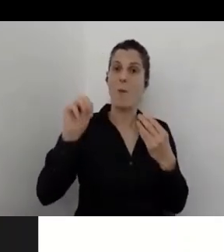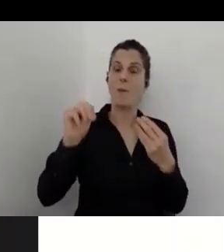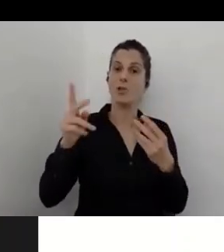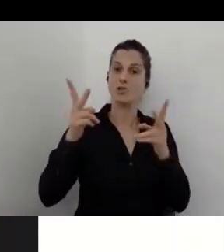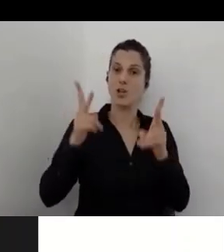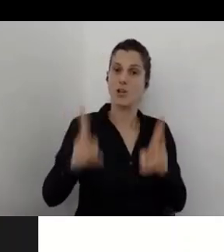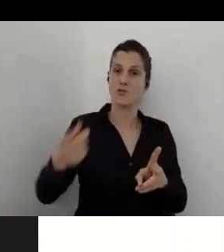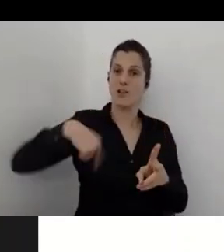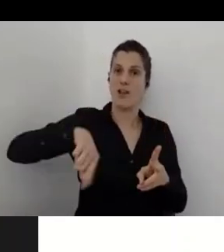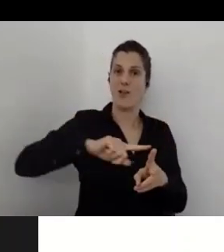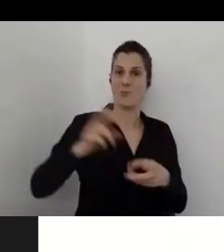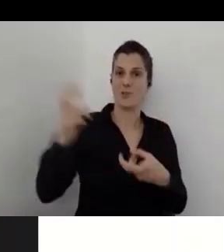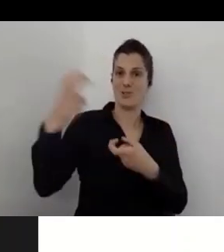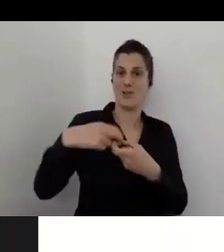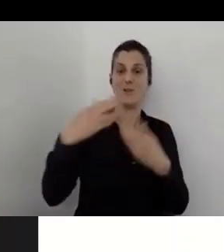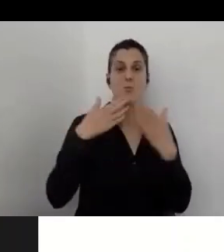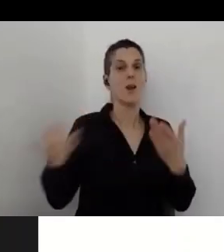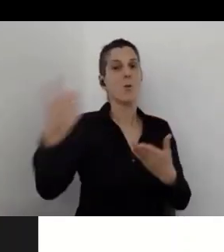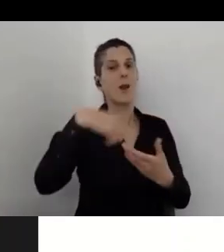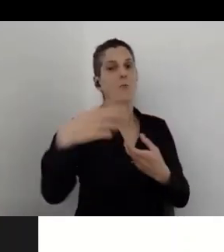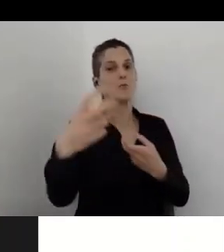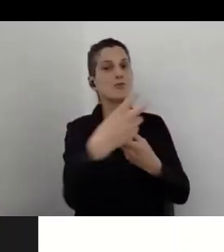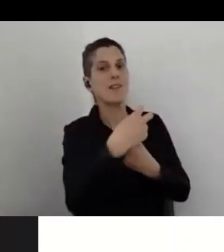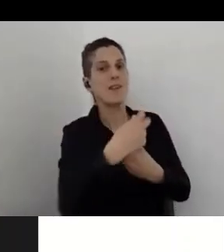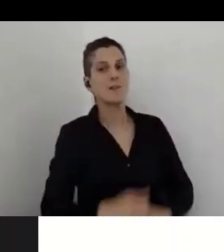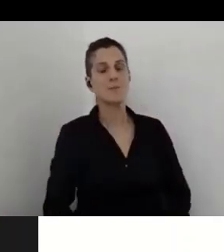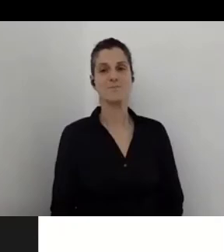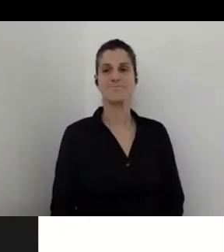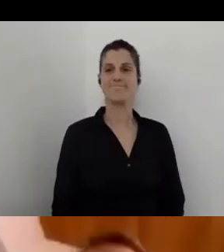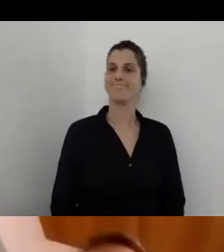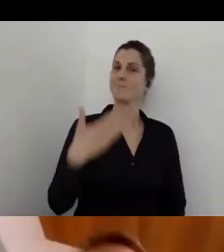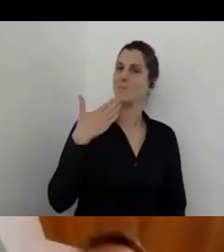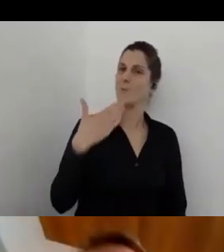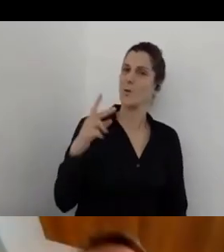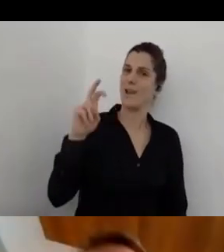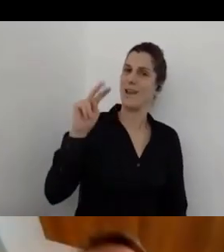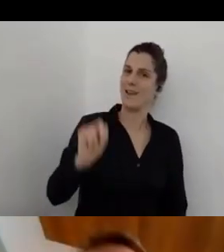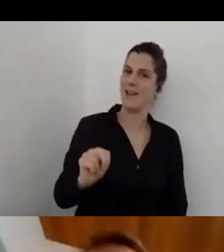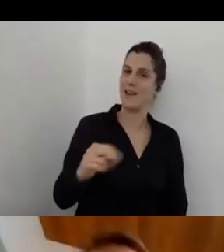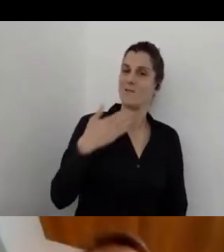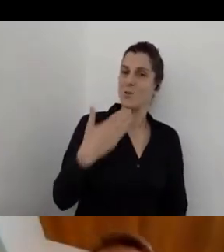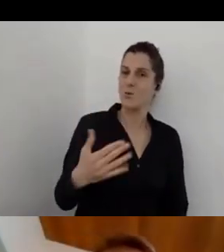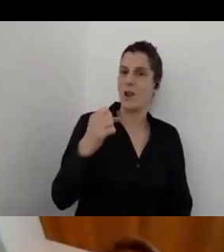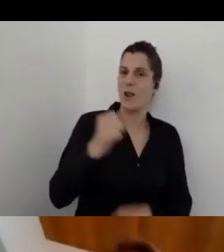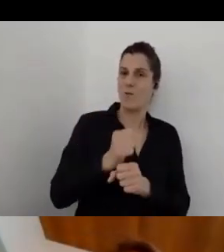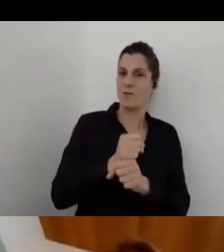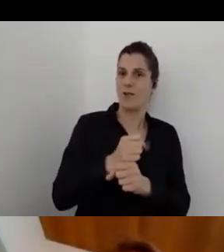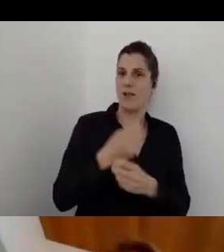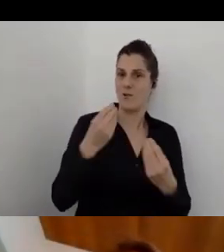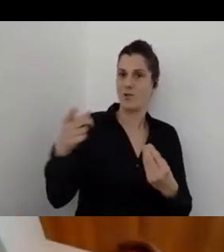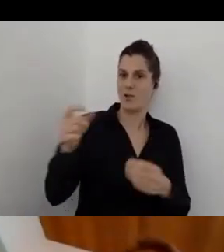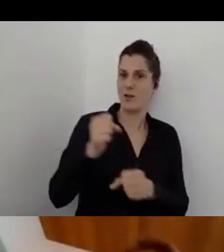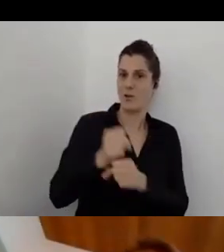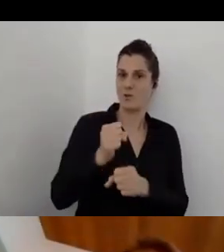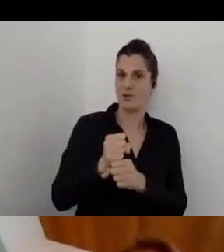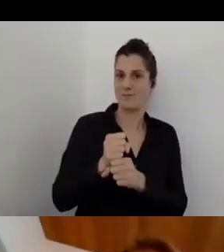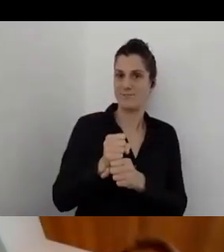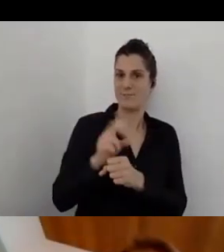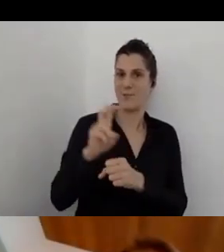and thank you all for participating. Thank you, Eran, and thank you for the great job you're doing. We're lucky, you are very modest,